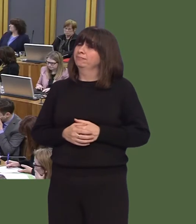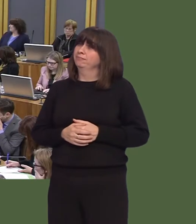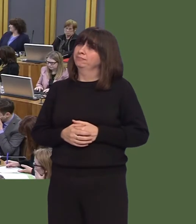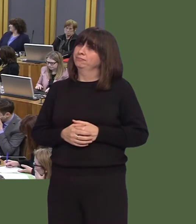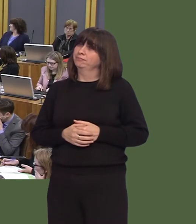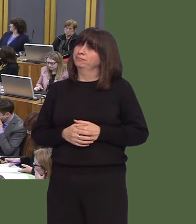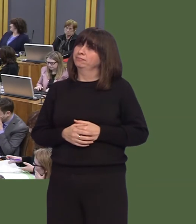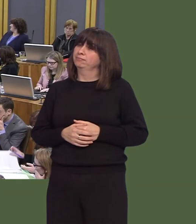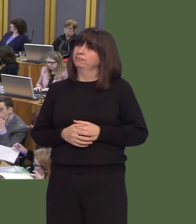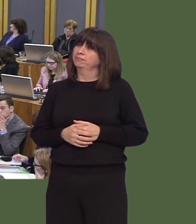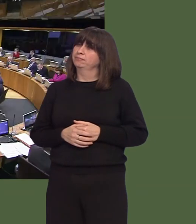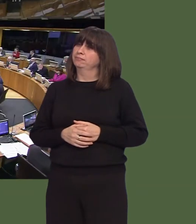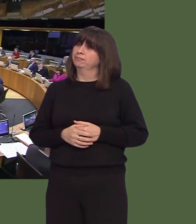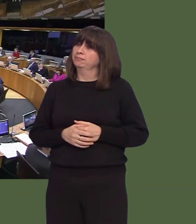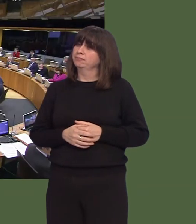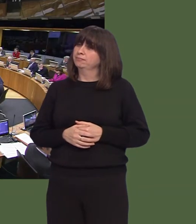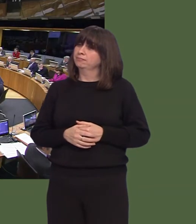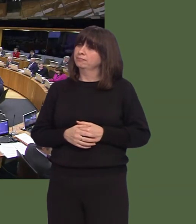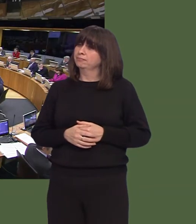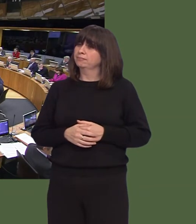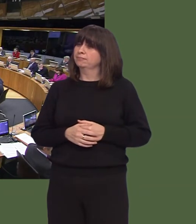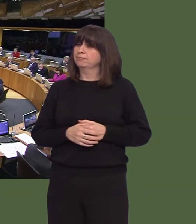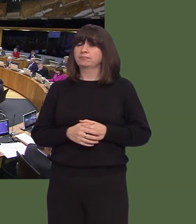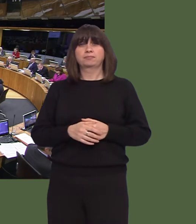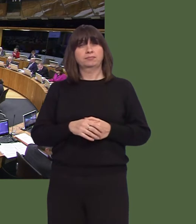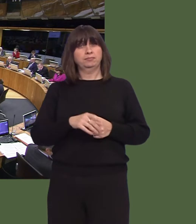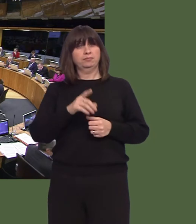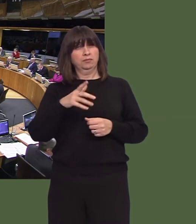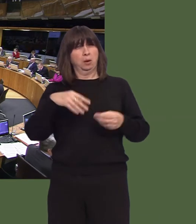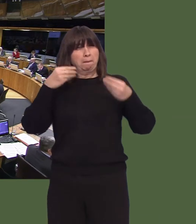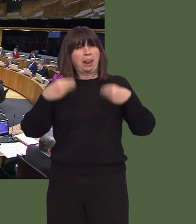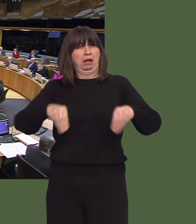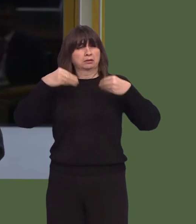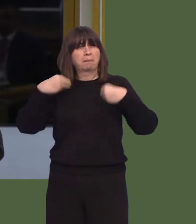Mark Reckless AM: Is the First Minister confident that the huge volumes of plastic that we have